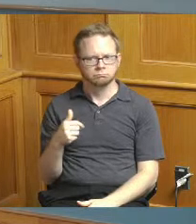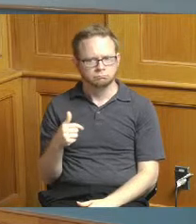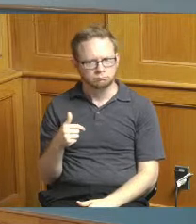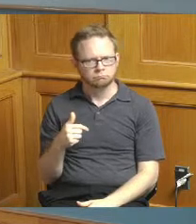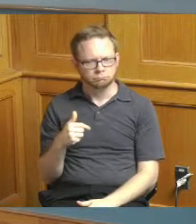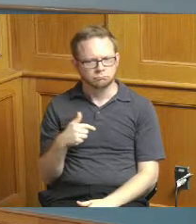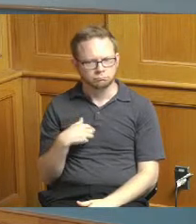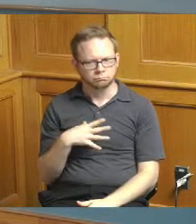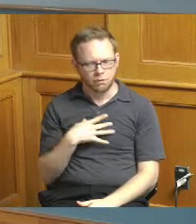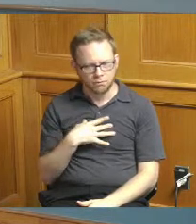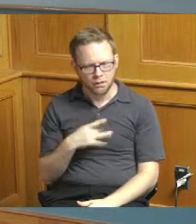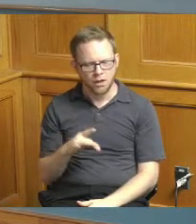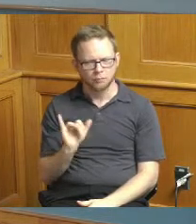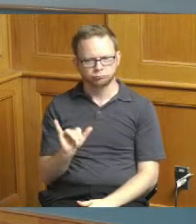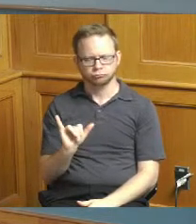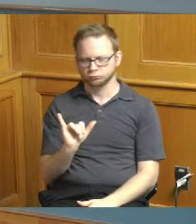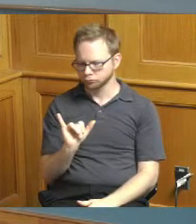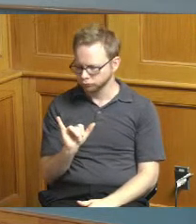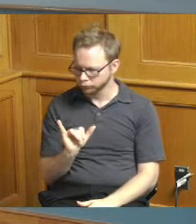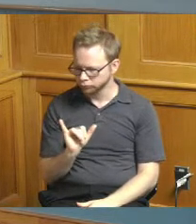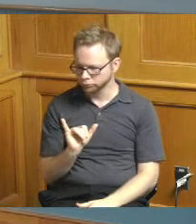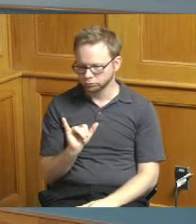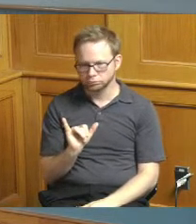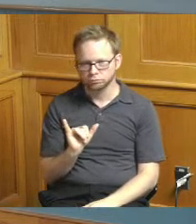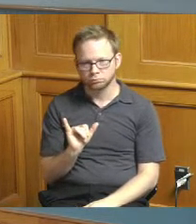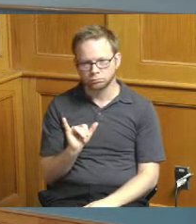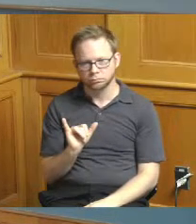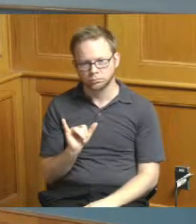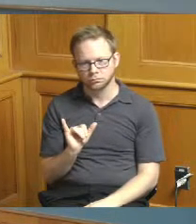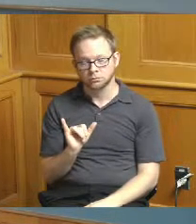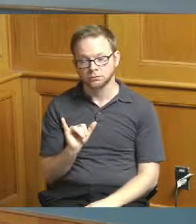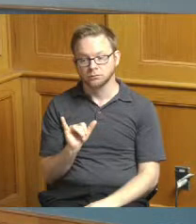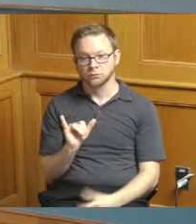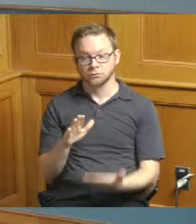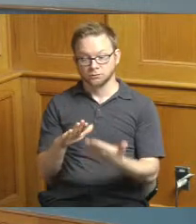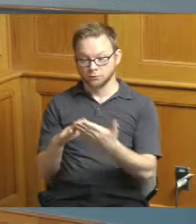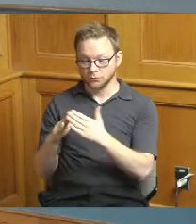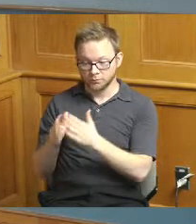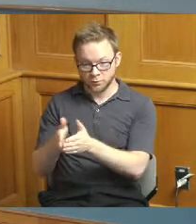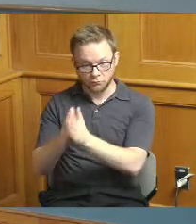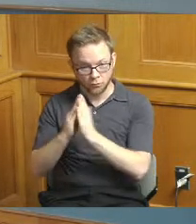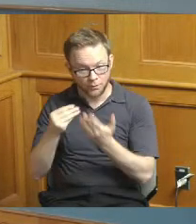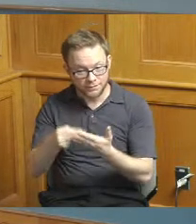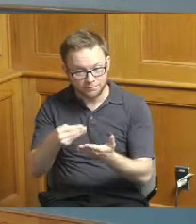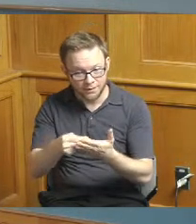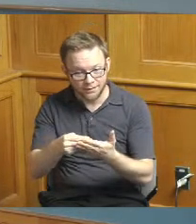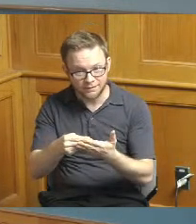you know because of the ones that requested money only two of them are getting money the